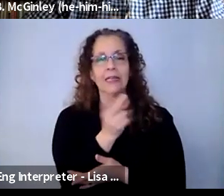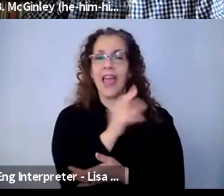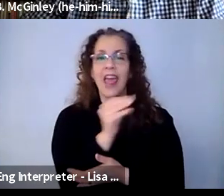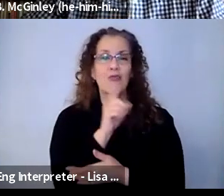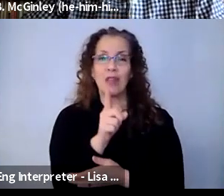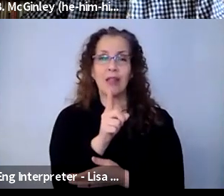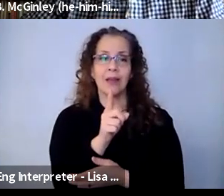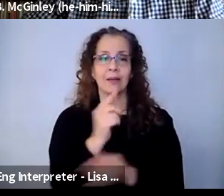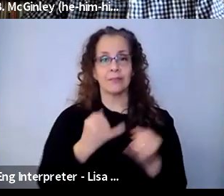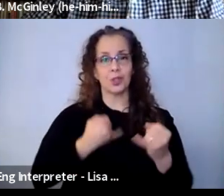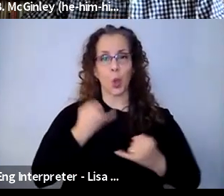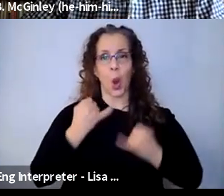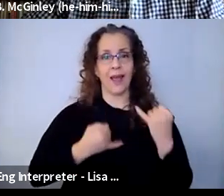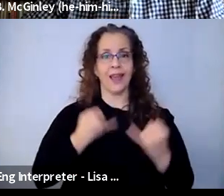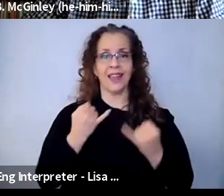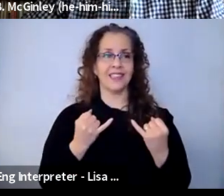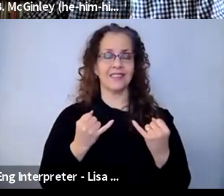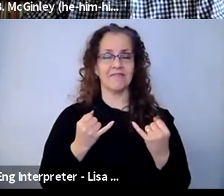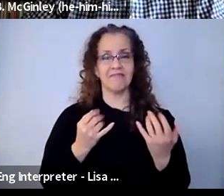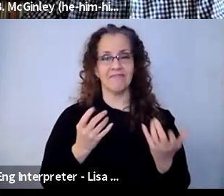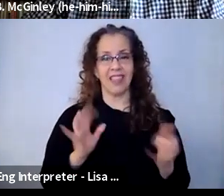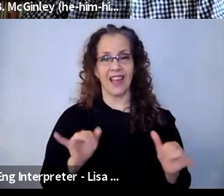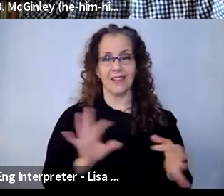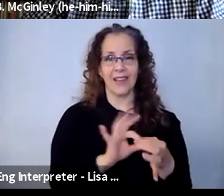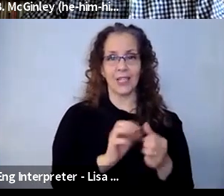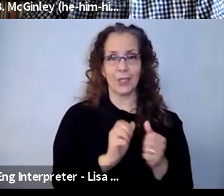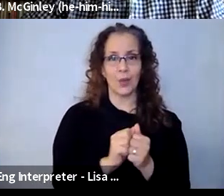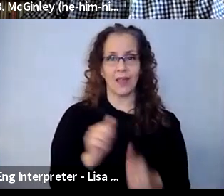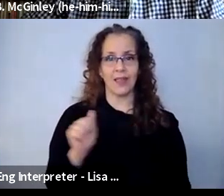that comes in arts education is something that I feel like